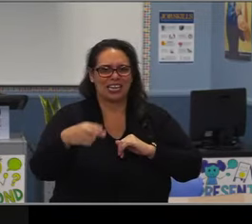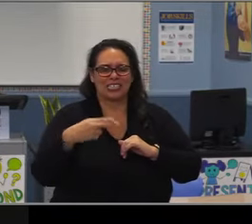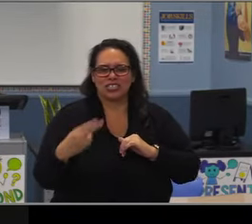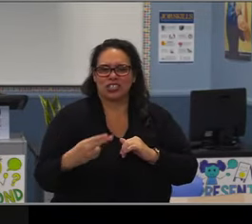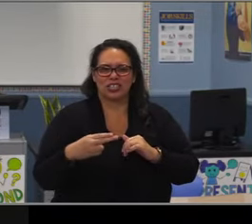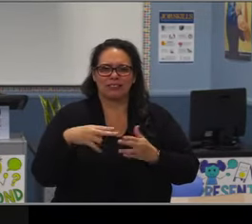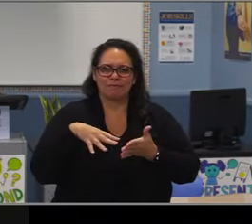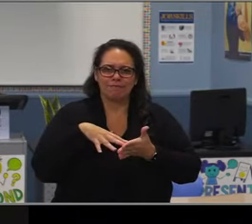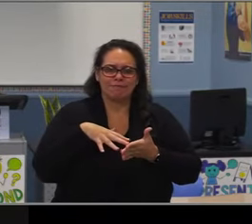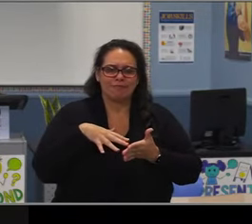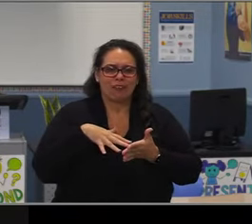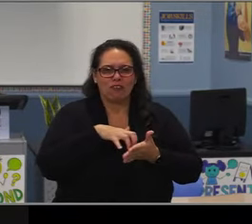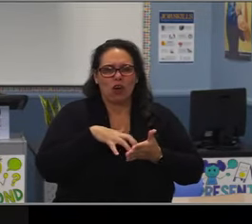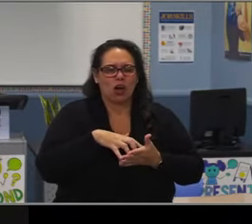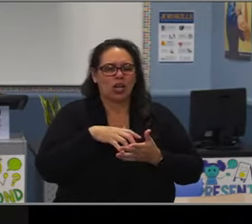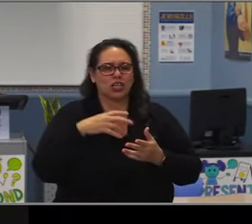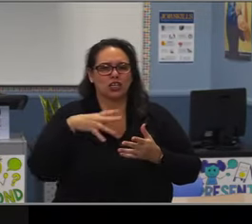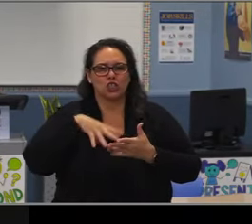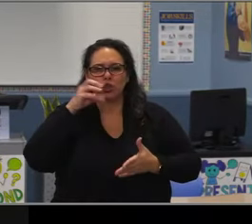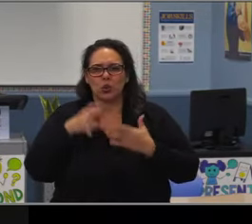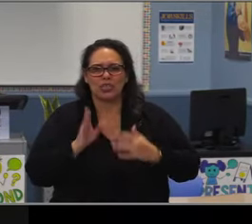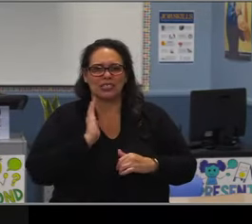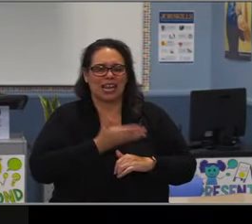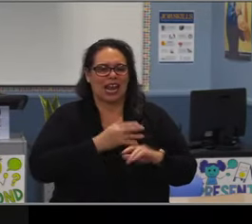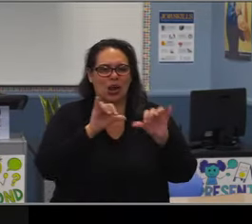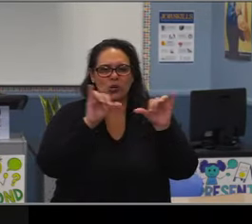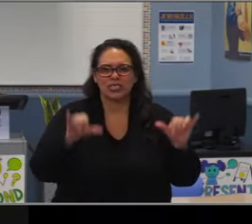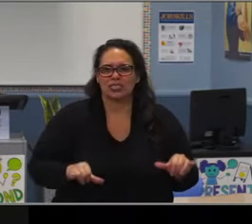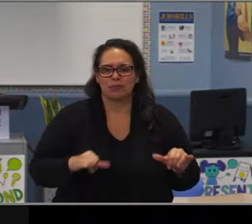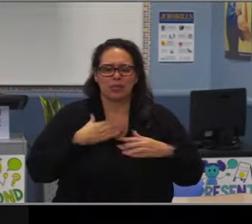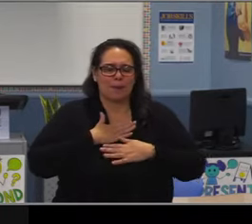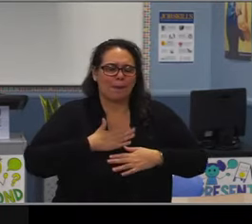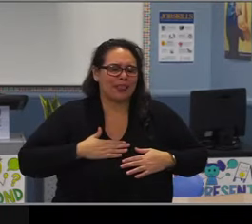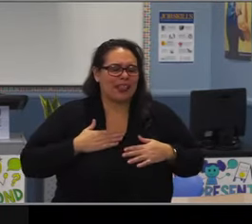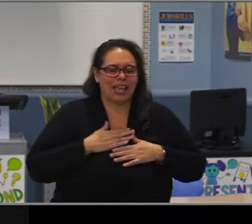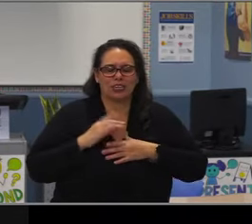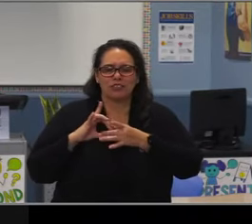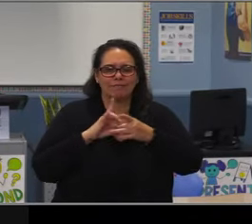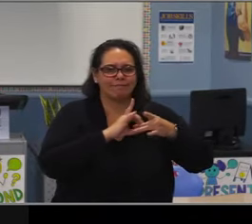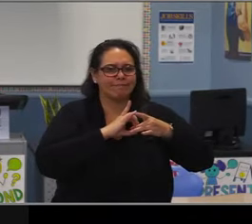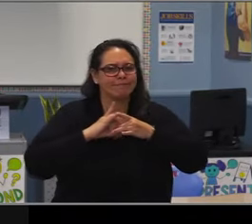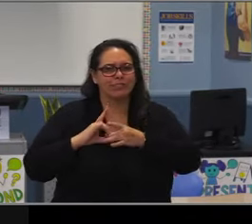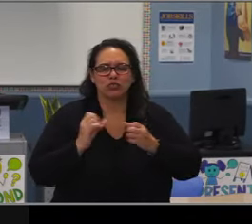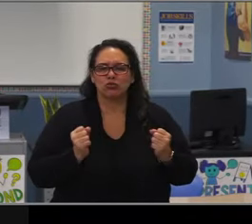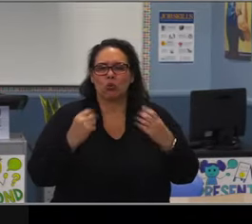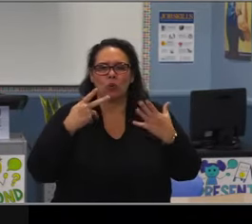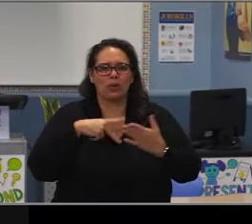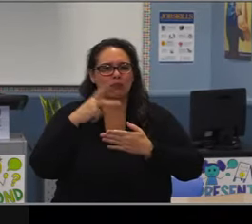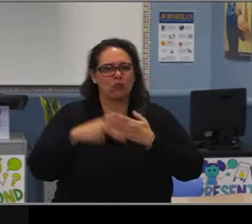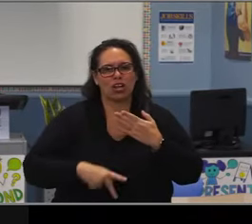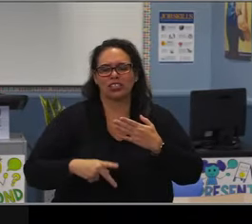I know you all join me in wishing both gentlemen, well, as they embark on a new chapter in their lives